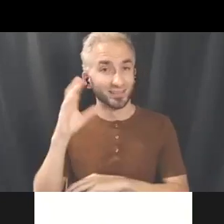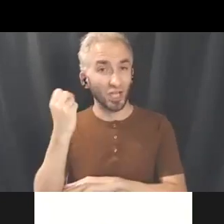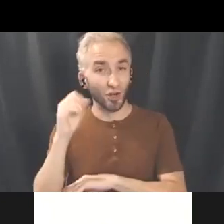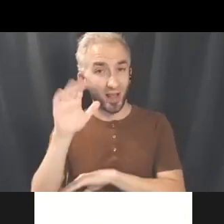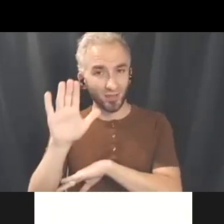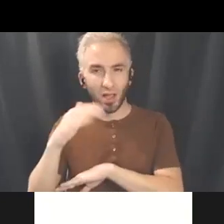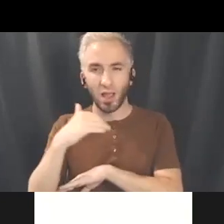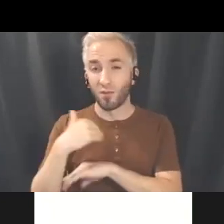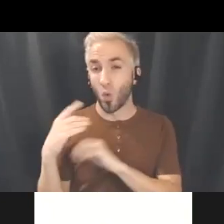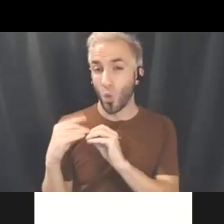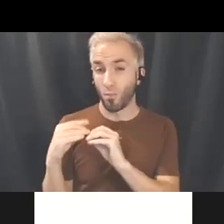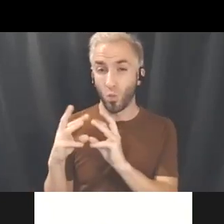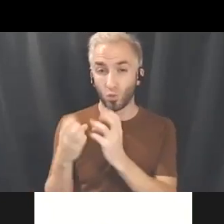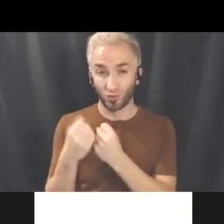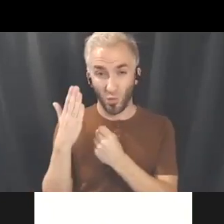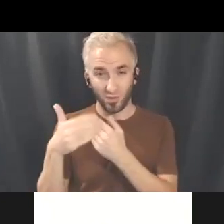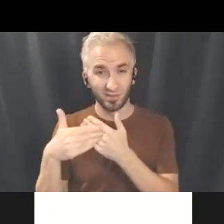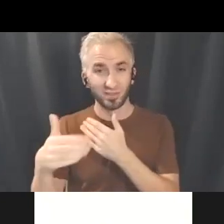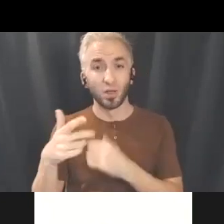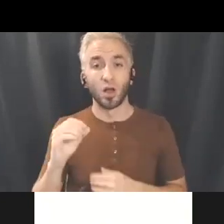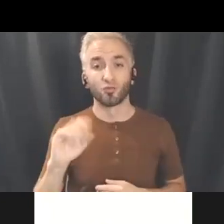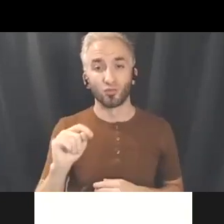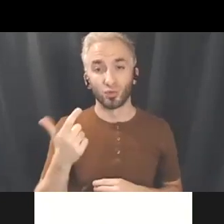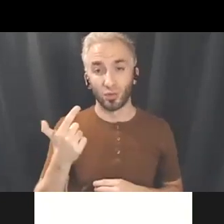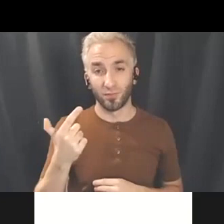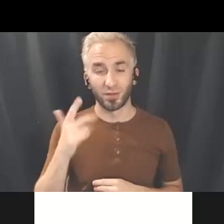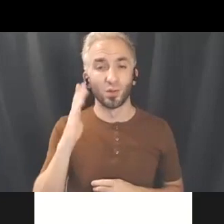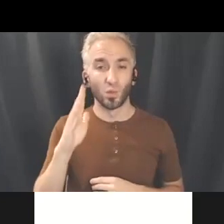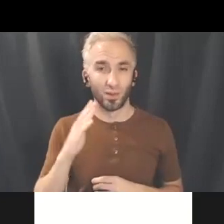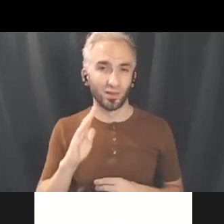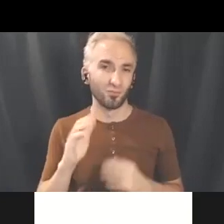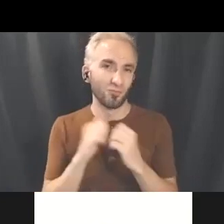workshop coming up on the 21st which will with will be with our dramaturgs